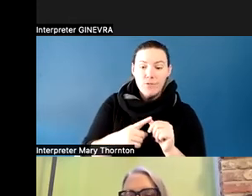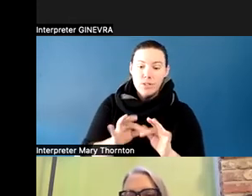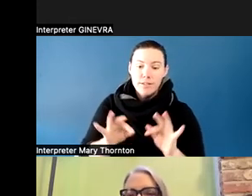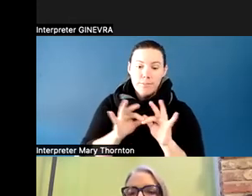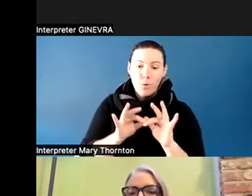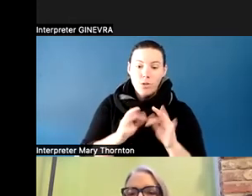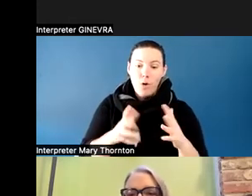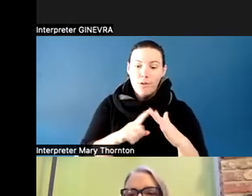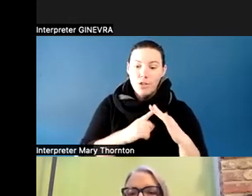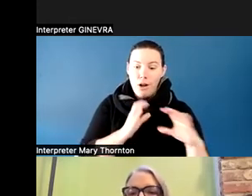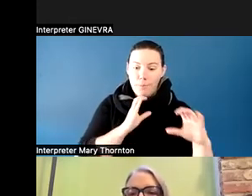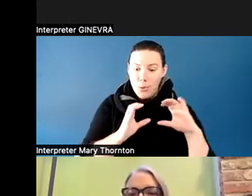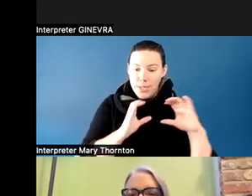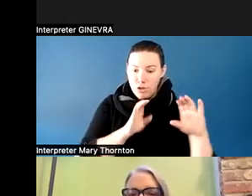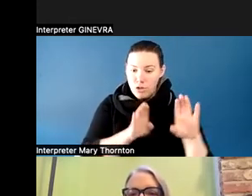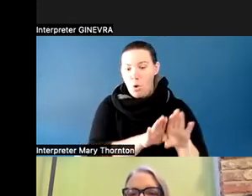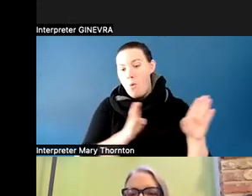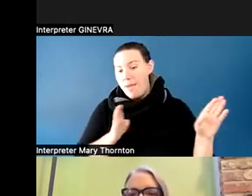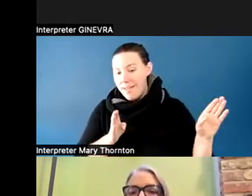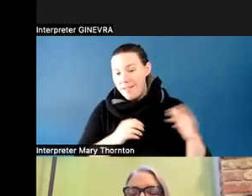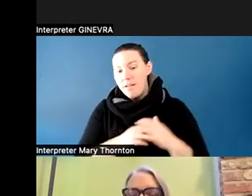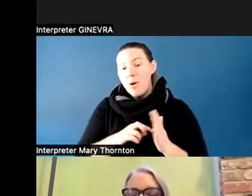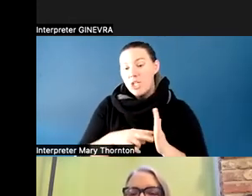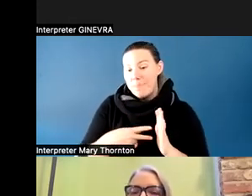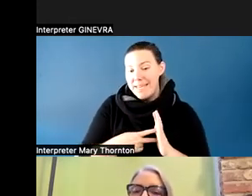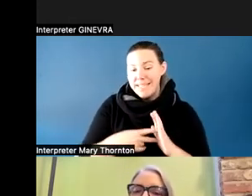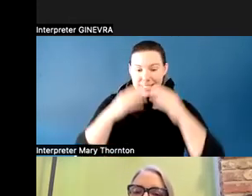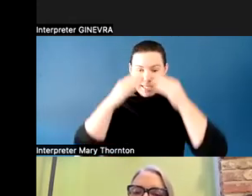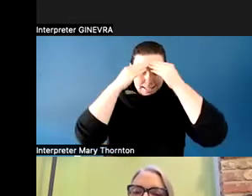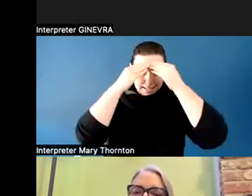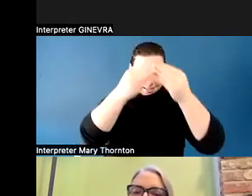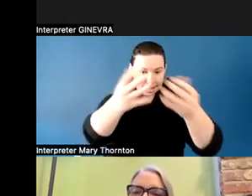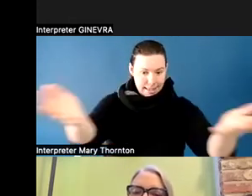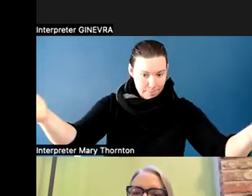And that is by letting the students know about what to expect.